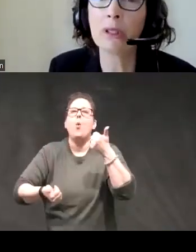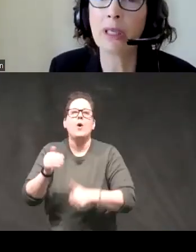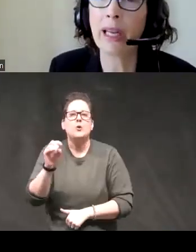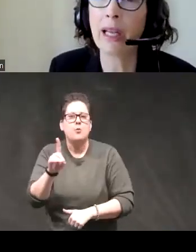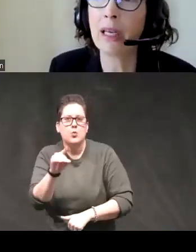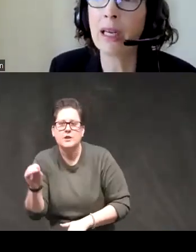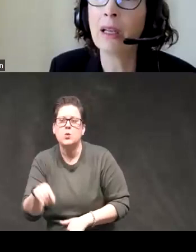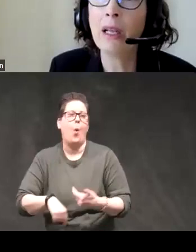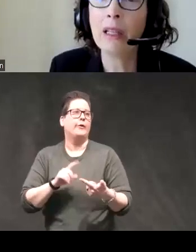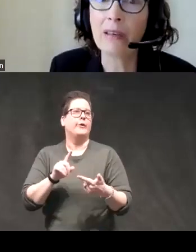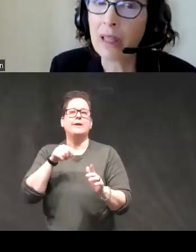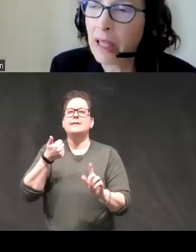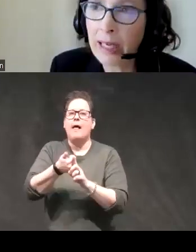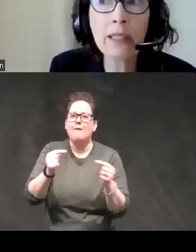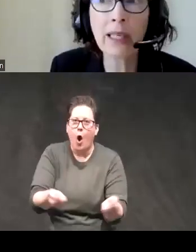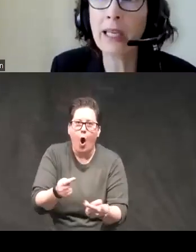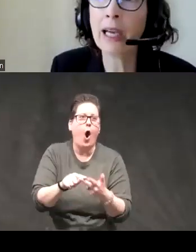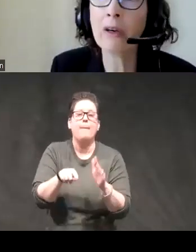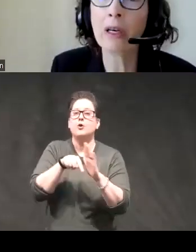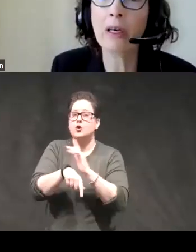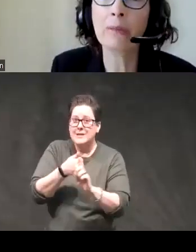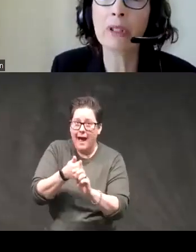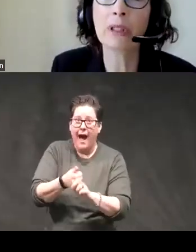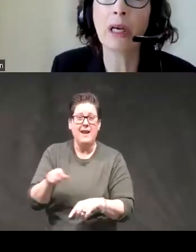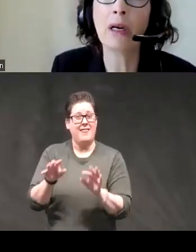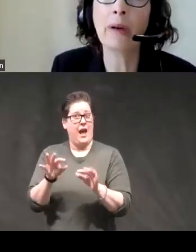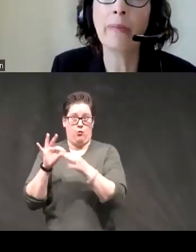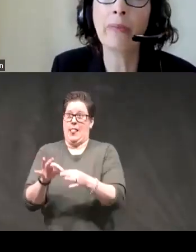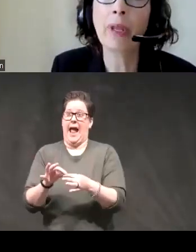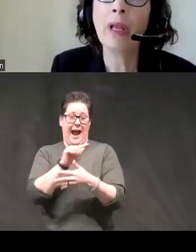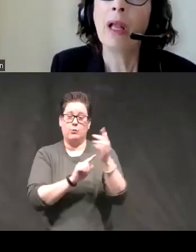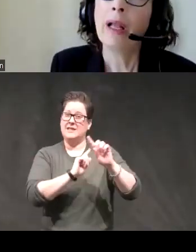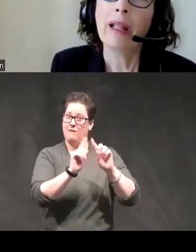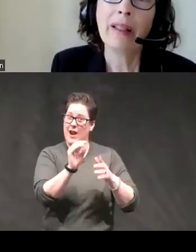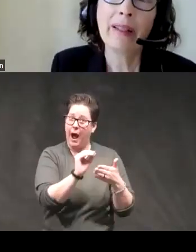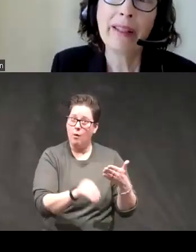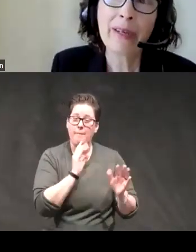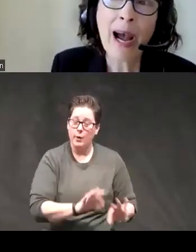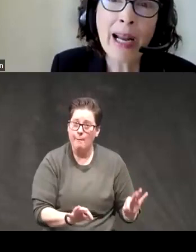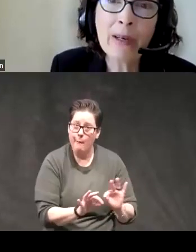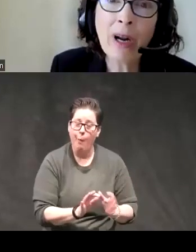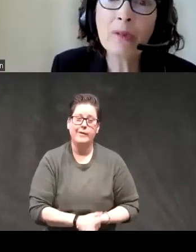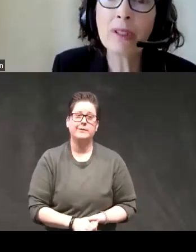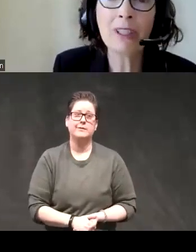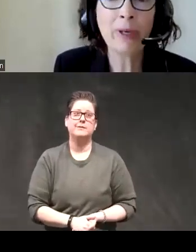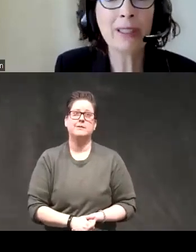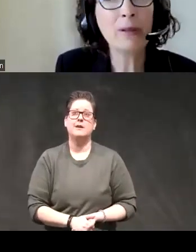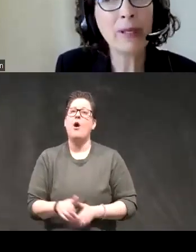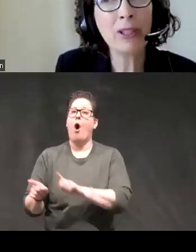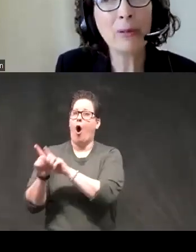suicidality they're related to key outcomes um they're tied to problems in responsive animation